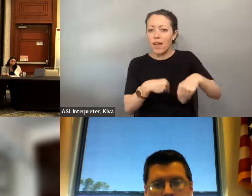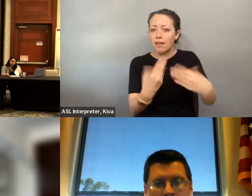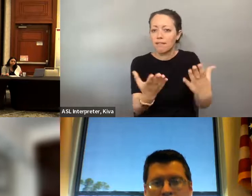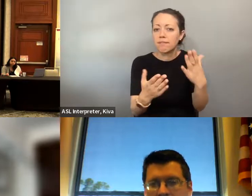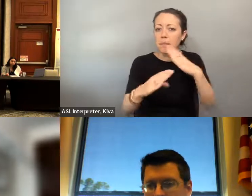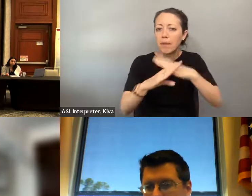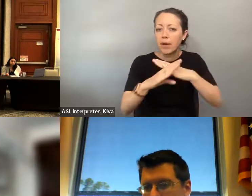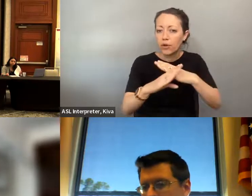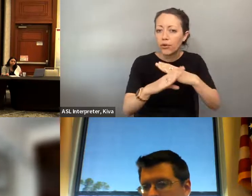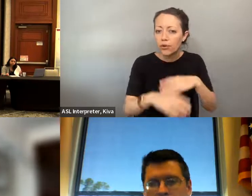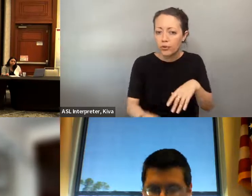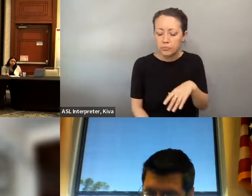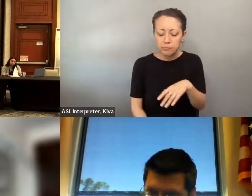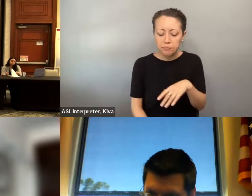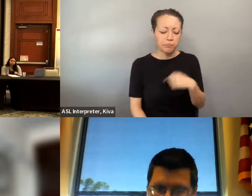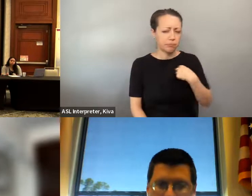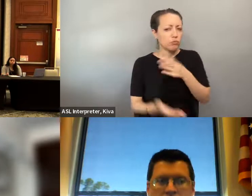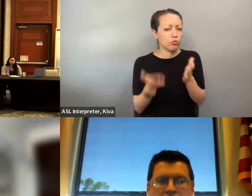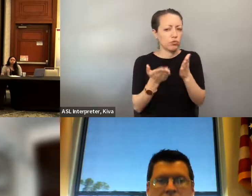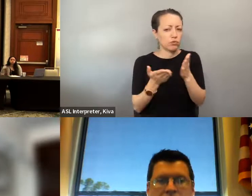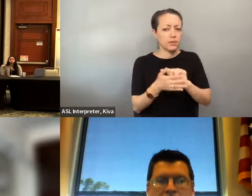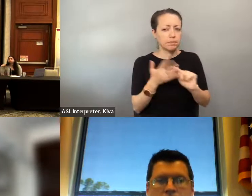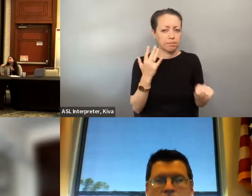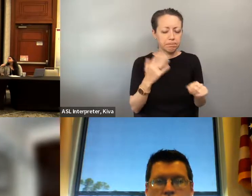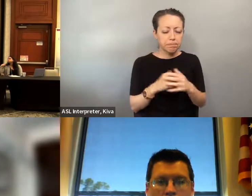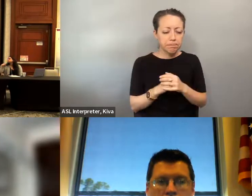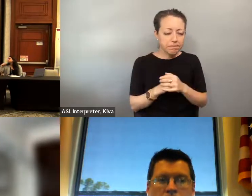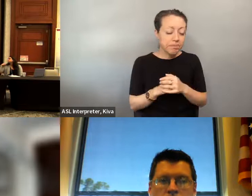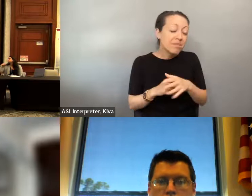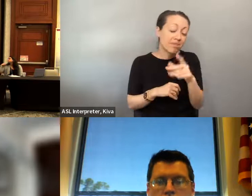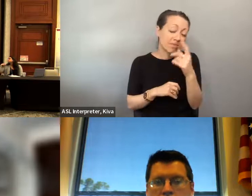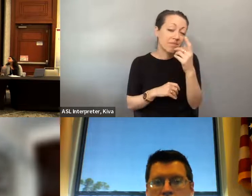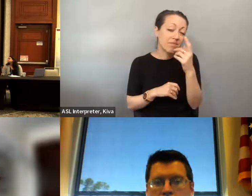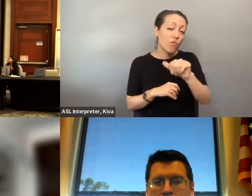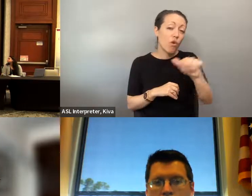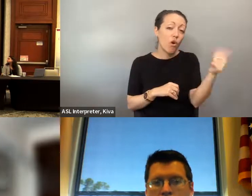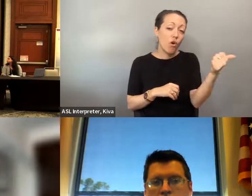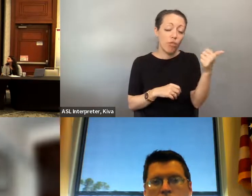Option, and we also look at seniors and older adults, who, because of their age, presents a barrier to transportation. and we look at seniors and older adults who because after another area of interest, I would say, probably for this group.